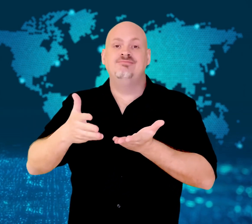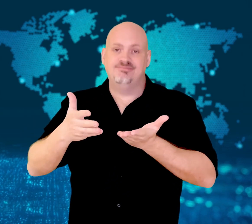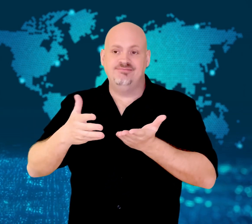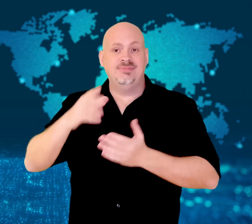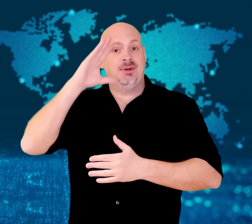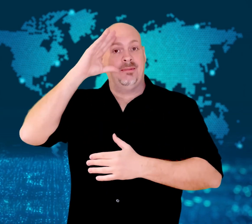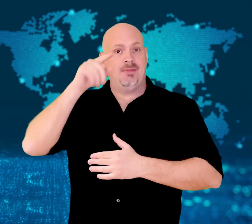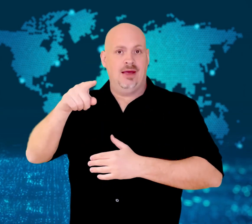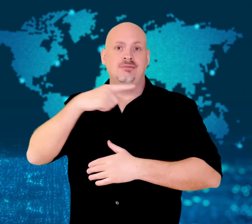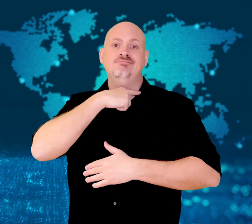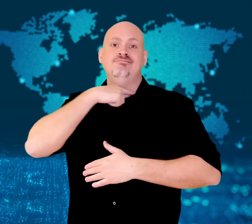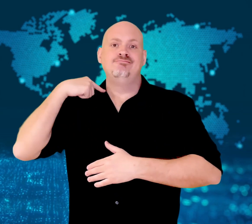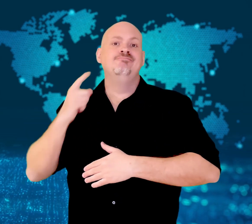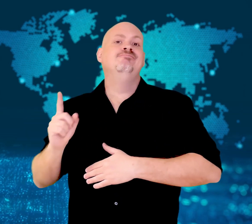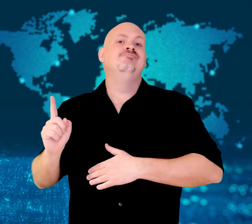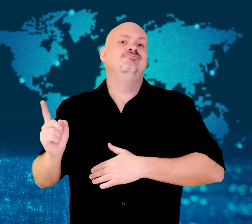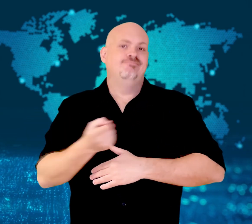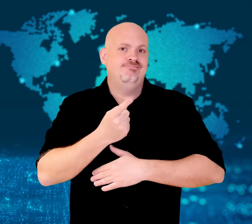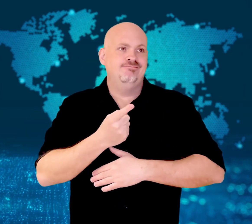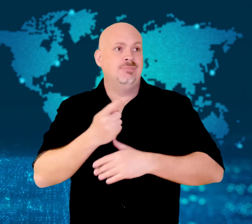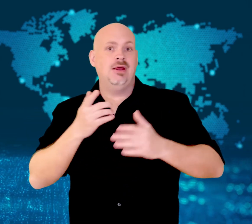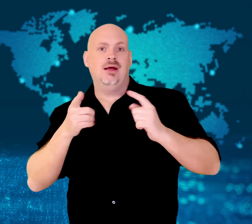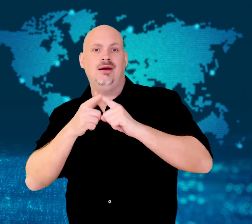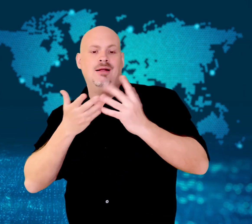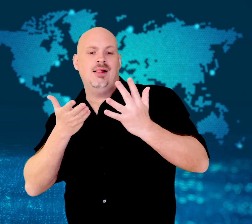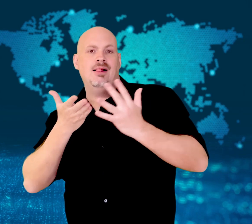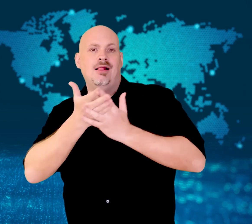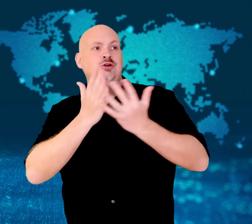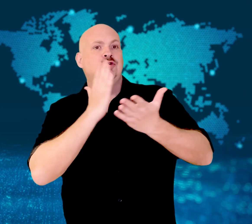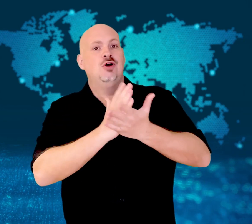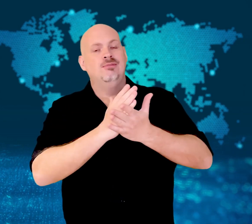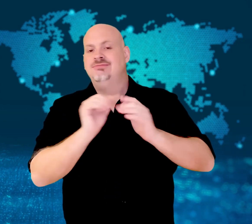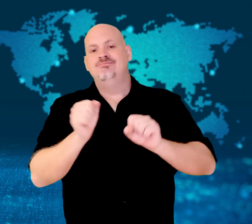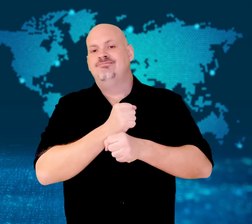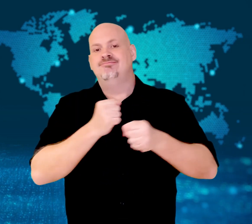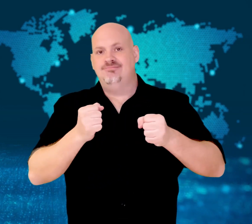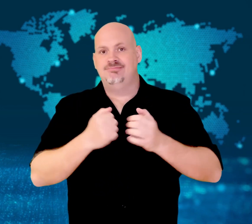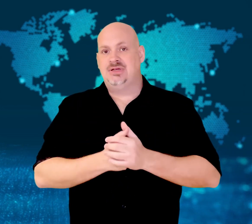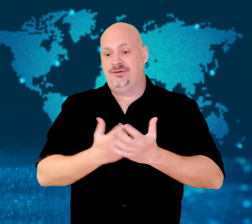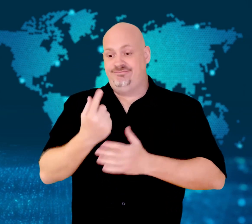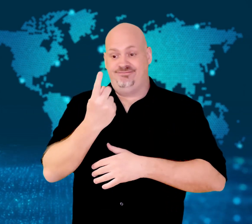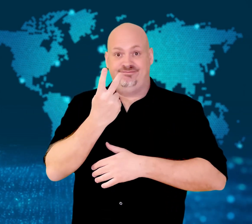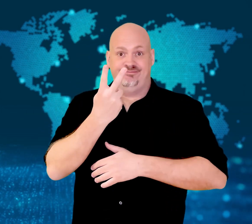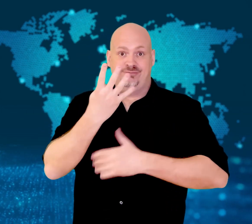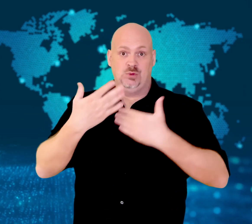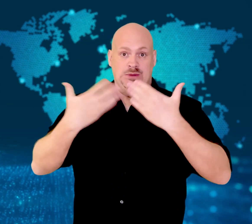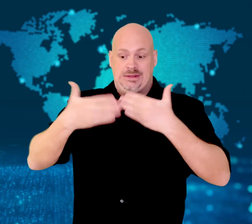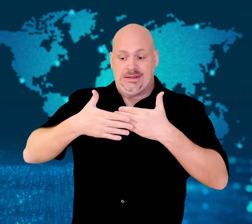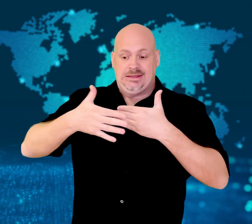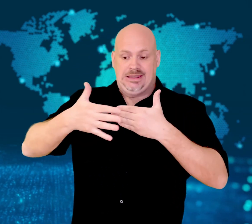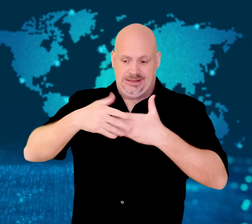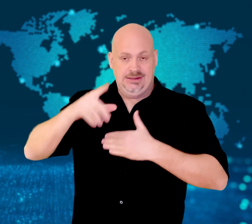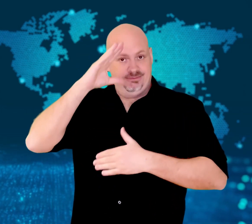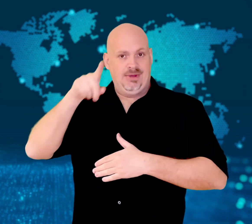The laws for trafficking drugs are one of Singapore's